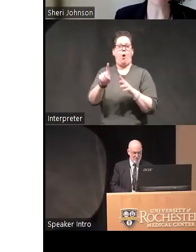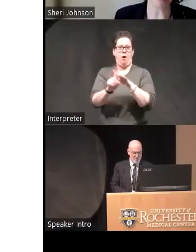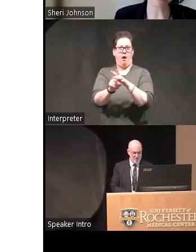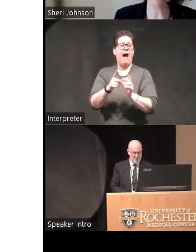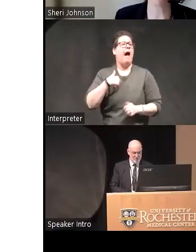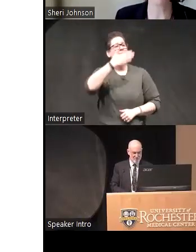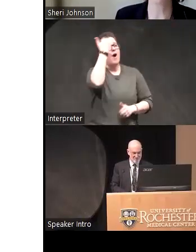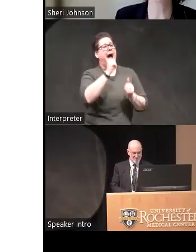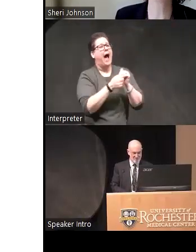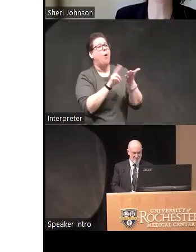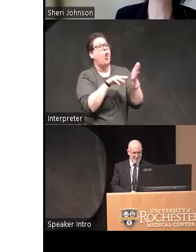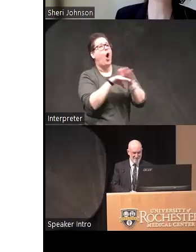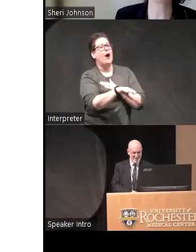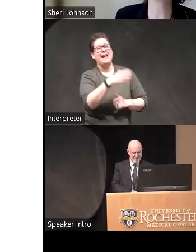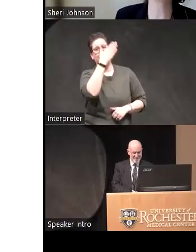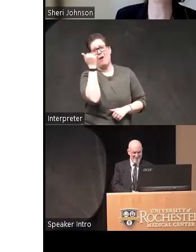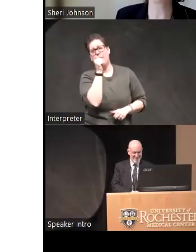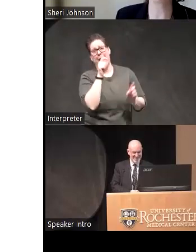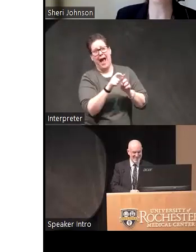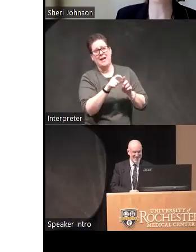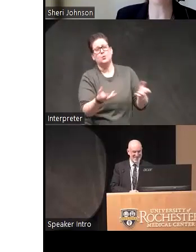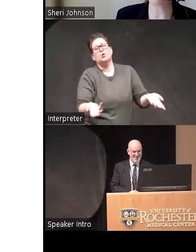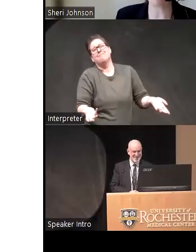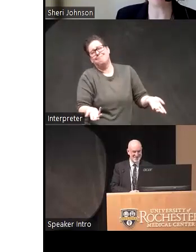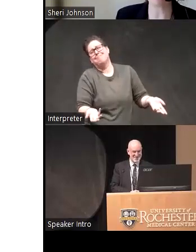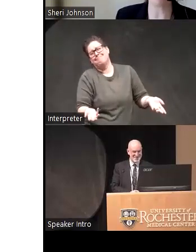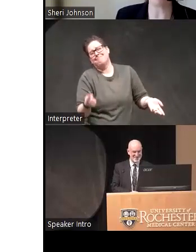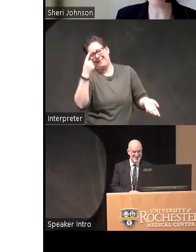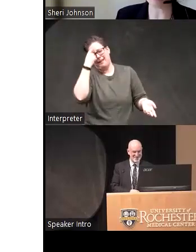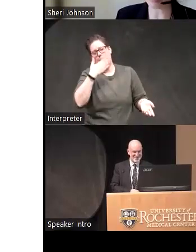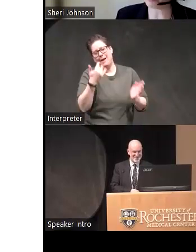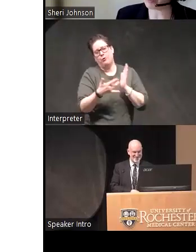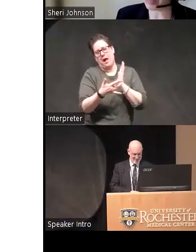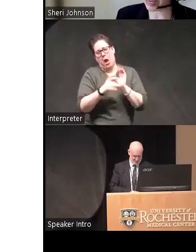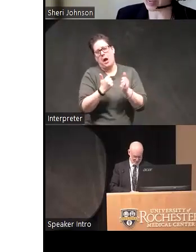to log in which I think better technology could help like you know have people be able to reset